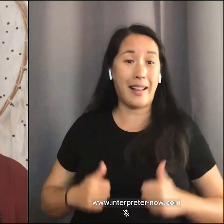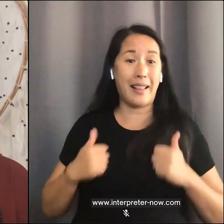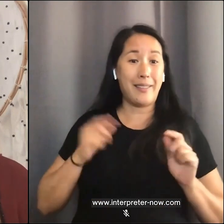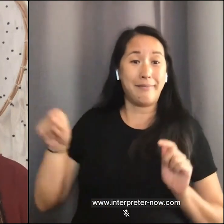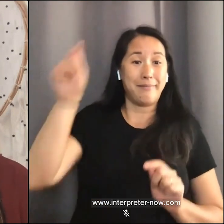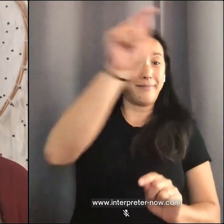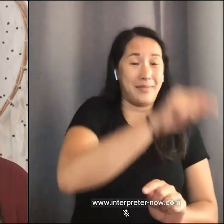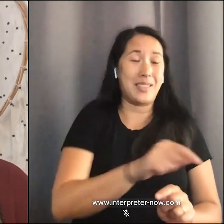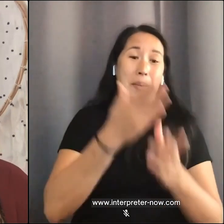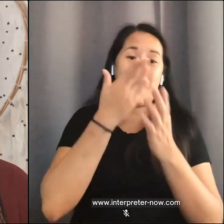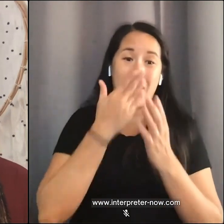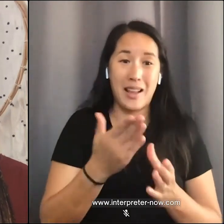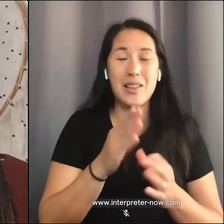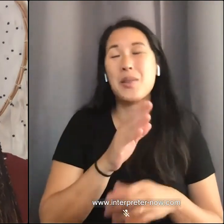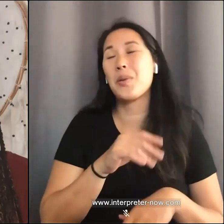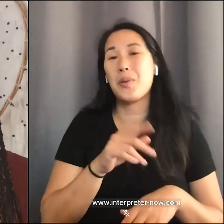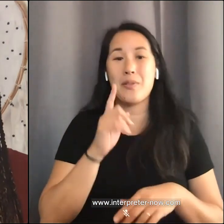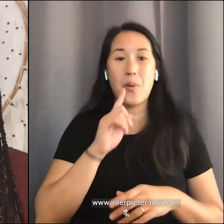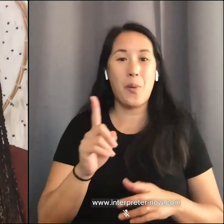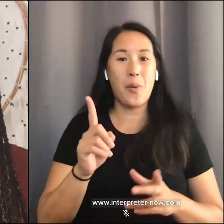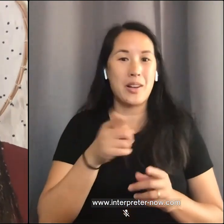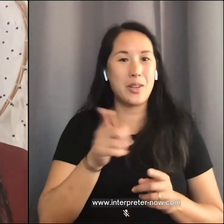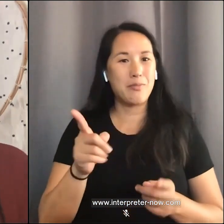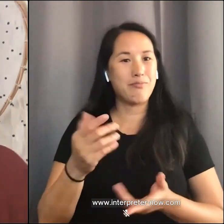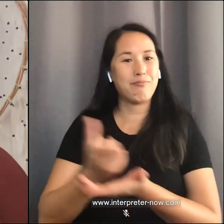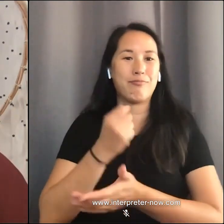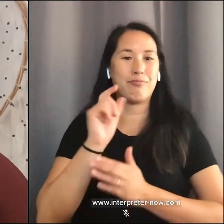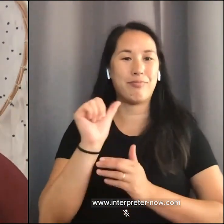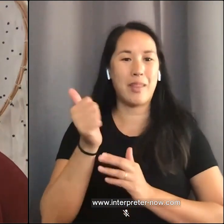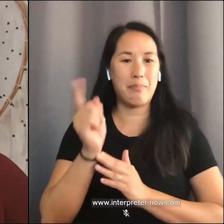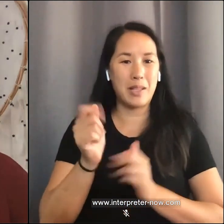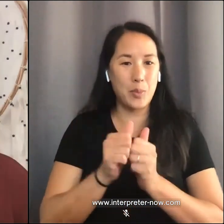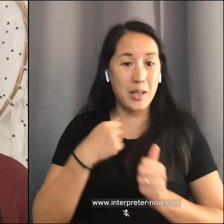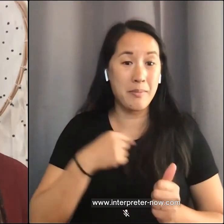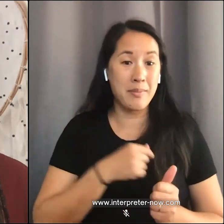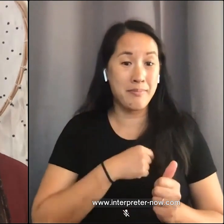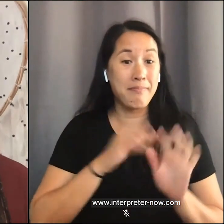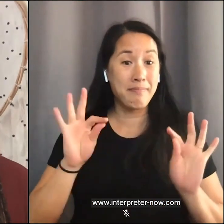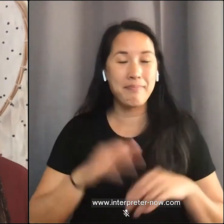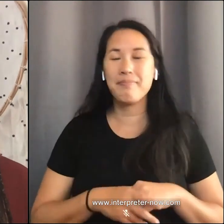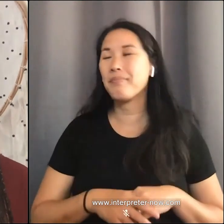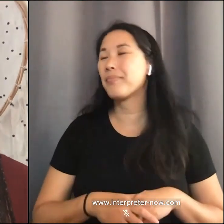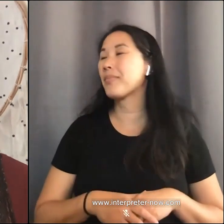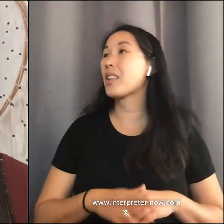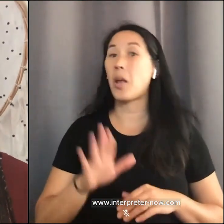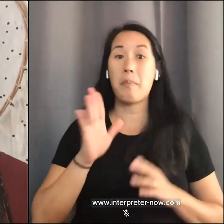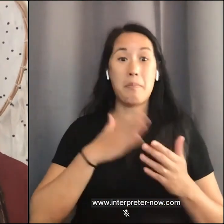10 minutes with me. So let's start there. My visible identities, as you see me, is that I am Black and I am